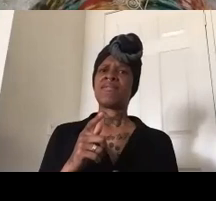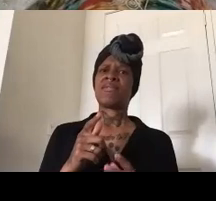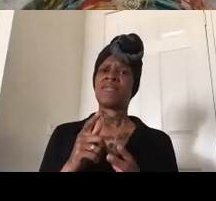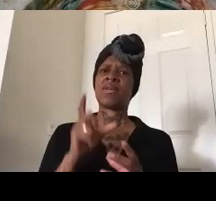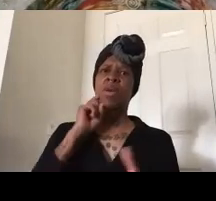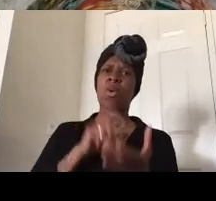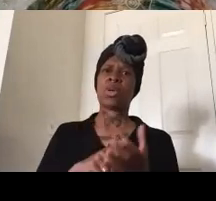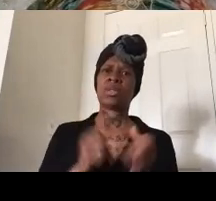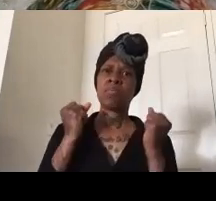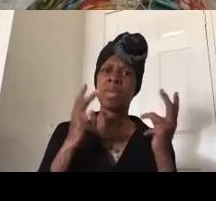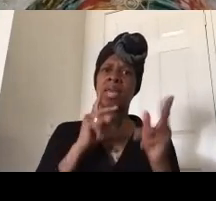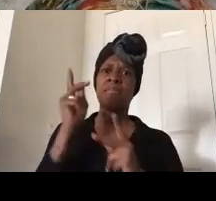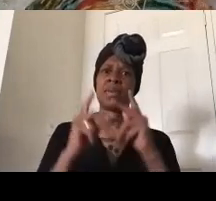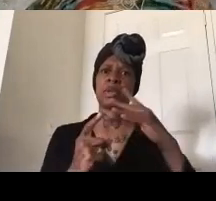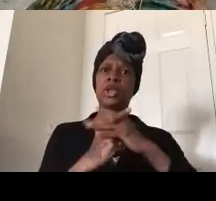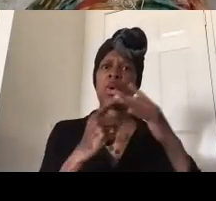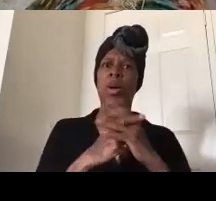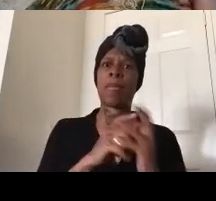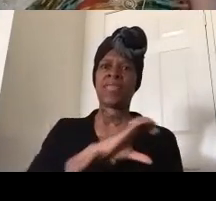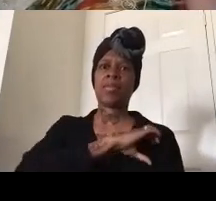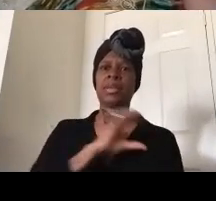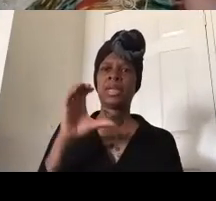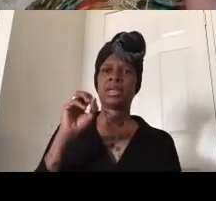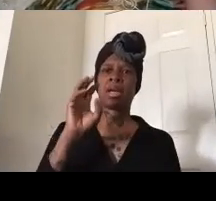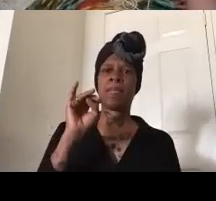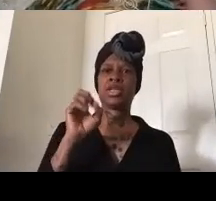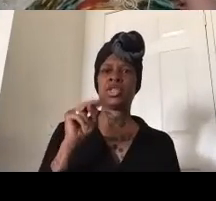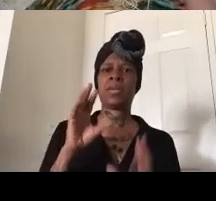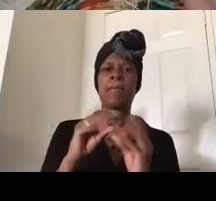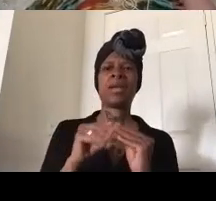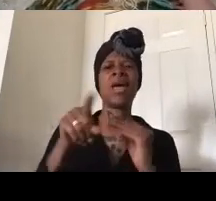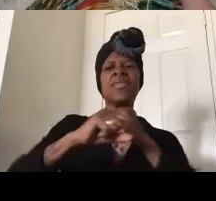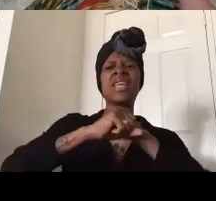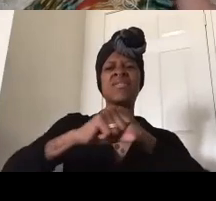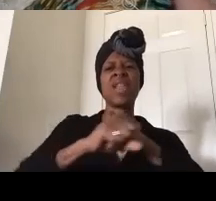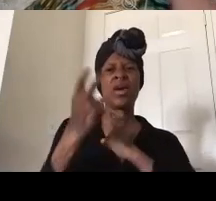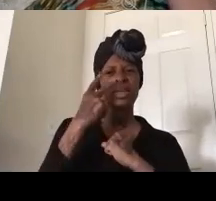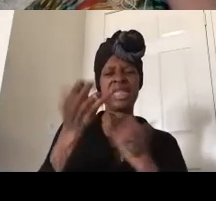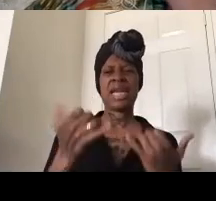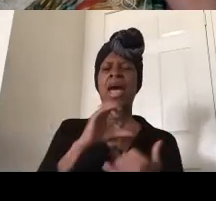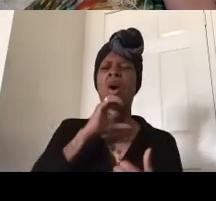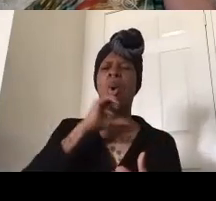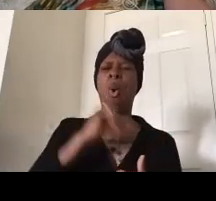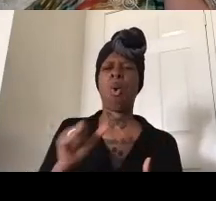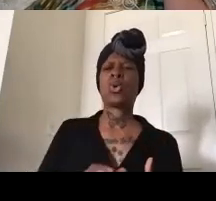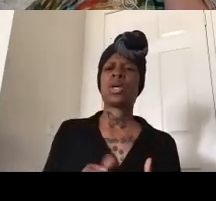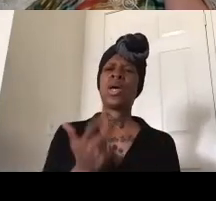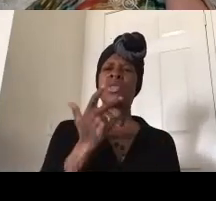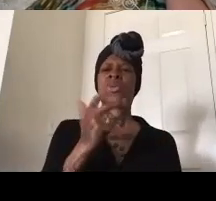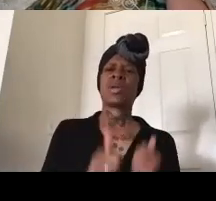at police commission meetings so this is an old flyer um highlighting you know kind of three of the most problematic figures